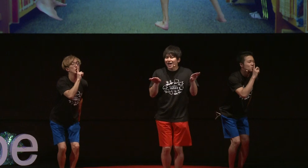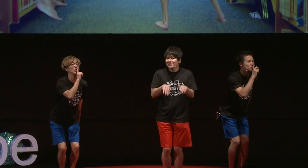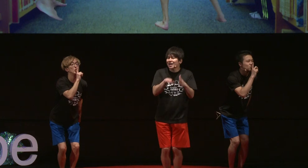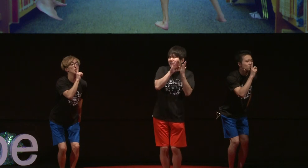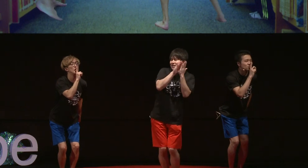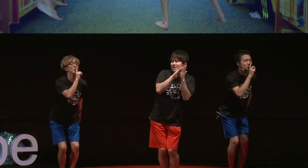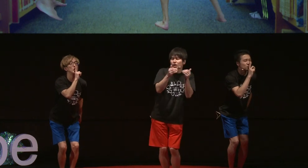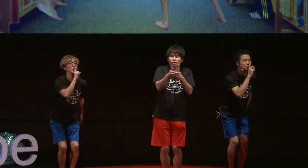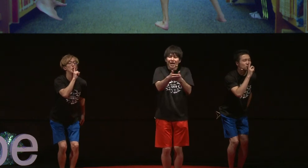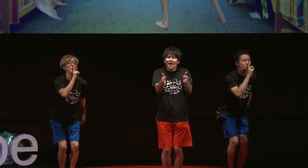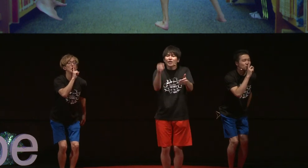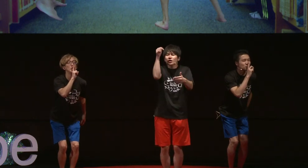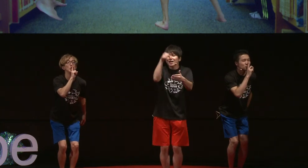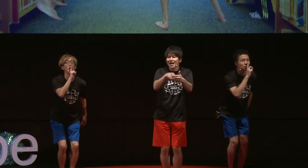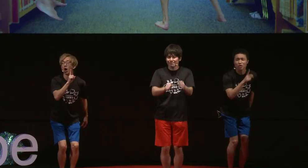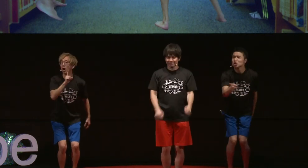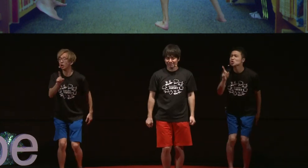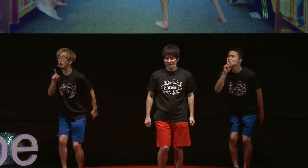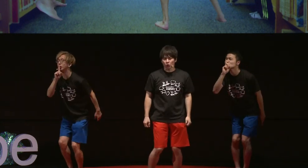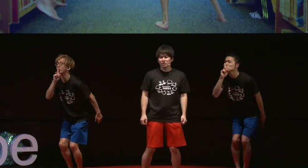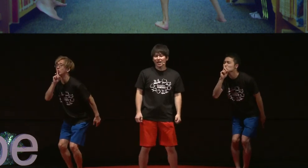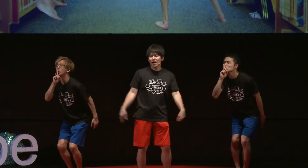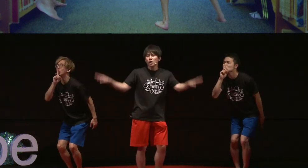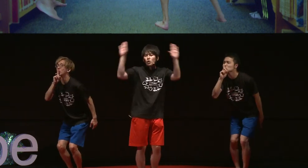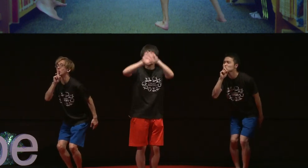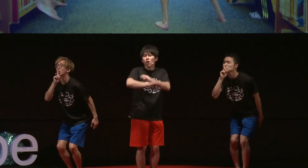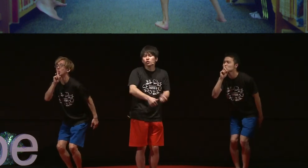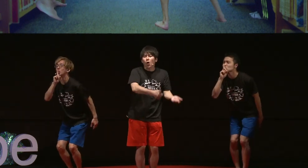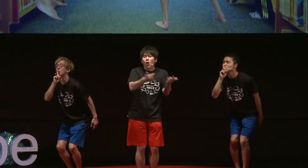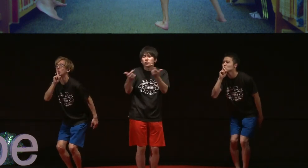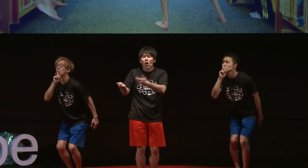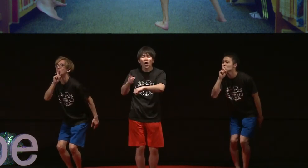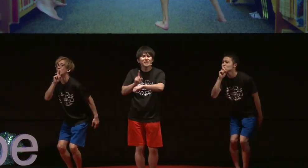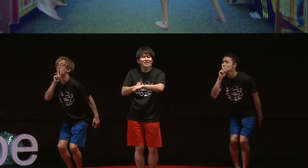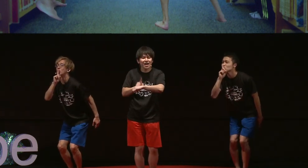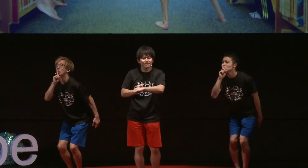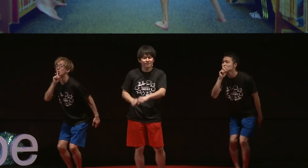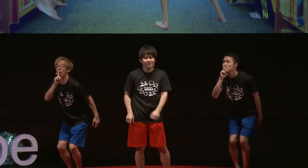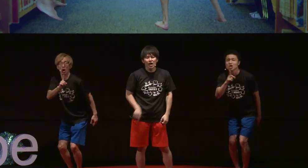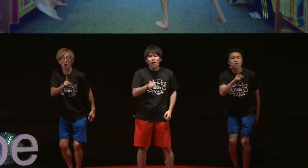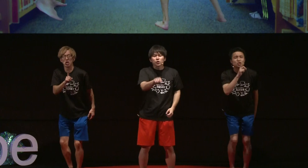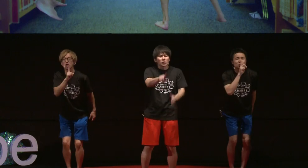O: in a sleeping baby's room, N&I: Shh! O: and late at night. N&I: Shh!